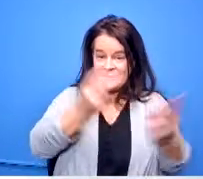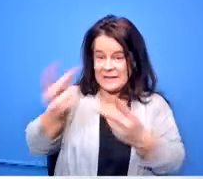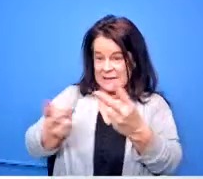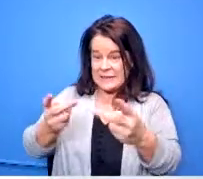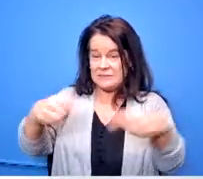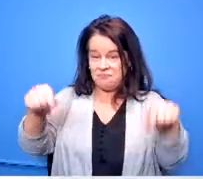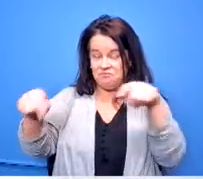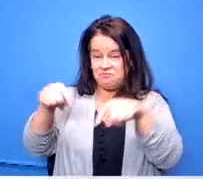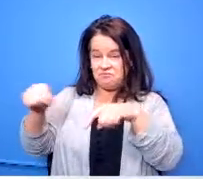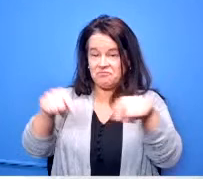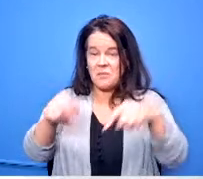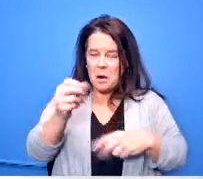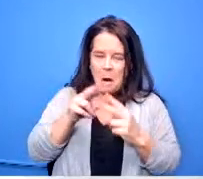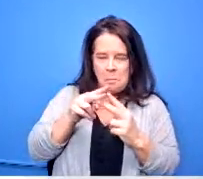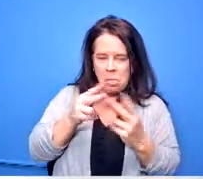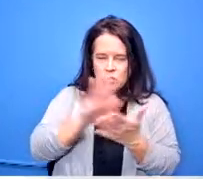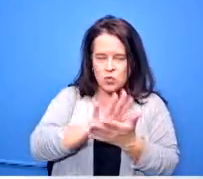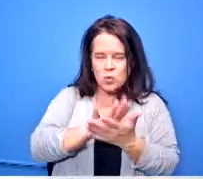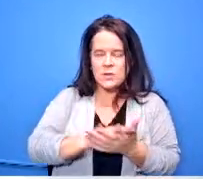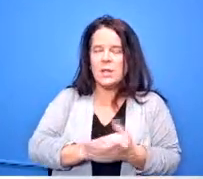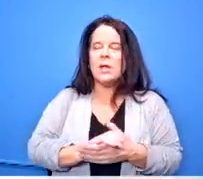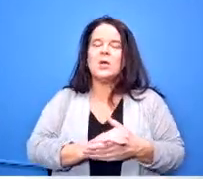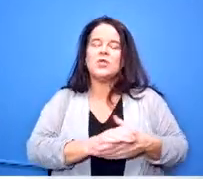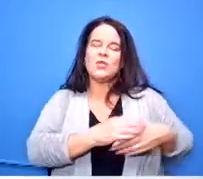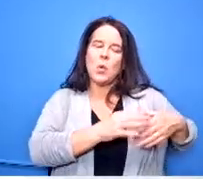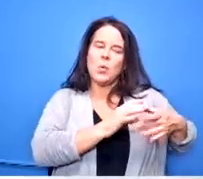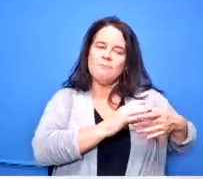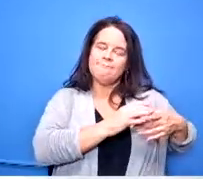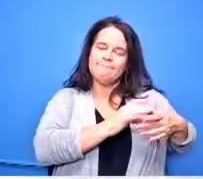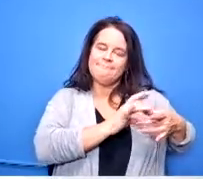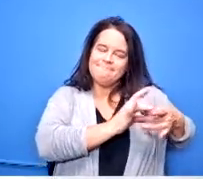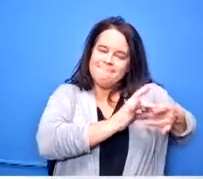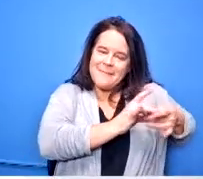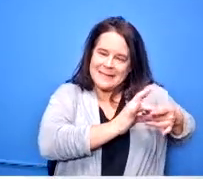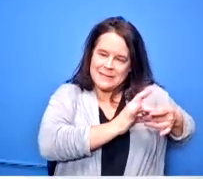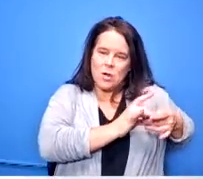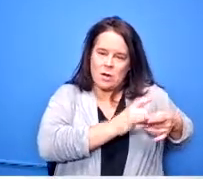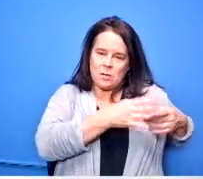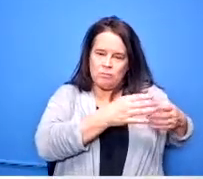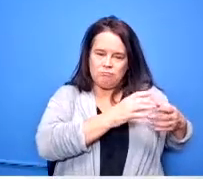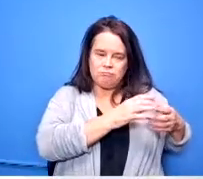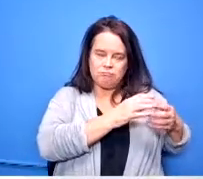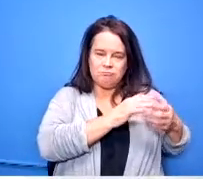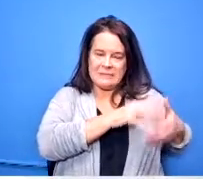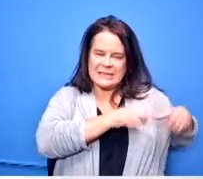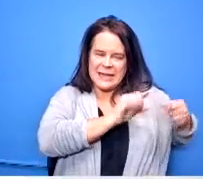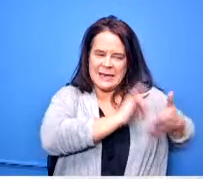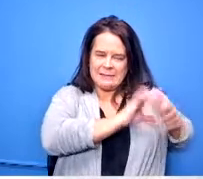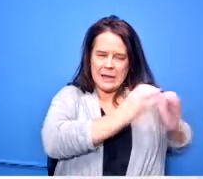so through that course they have access to opportunities that are at the high schools and